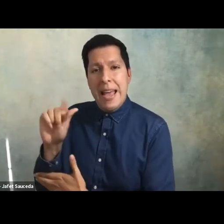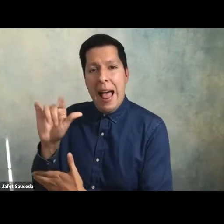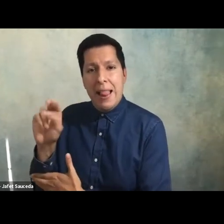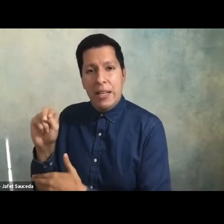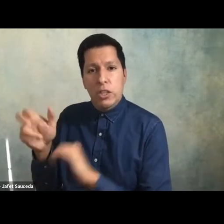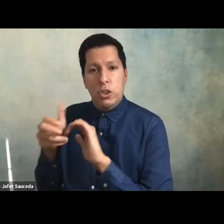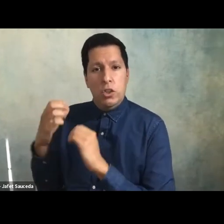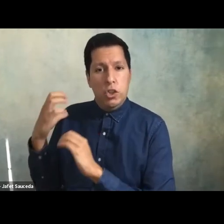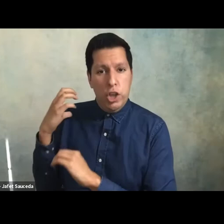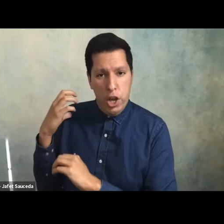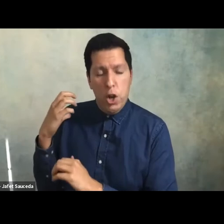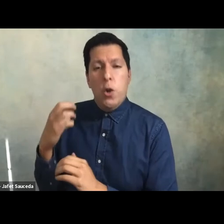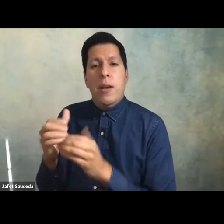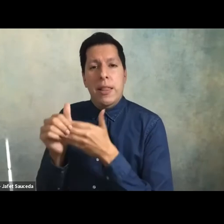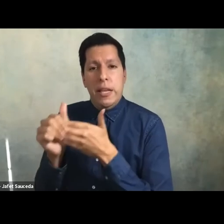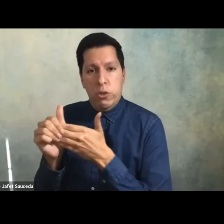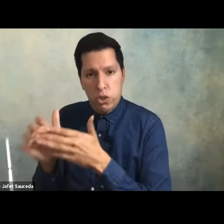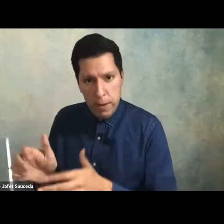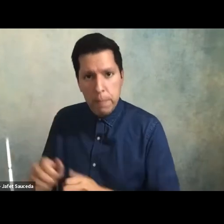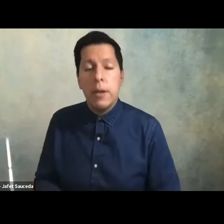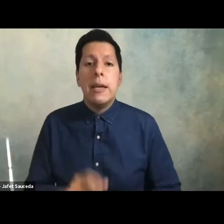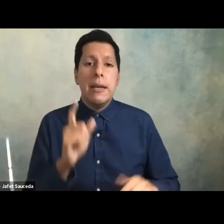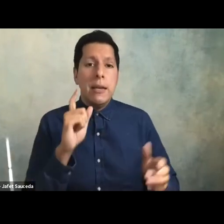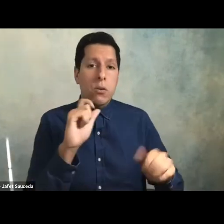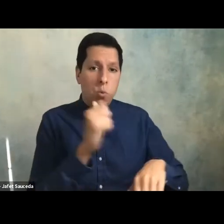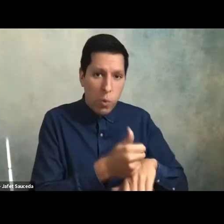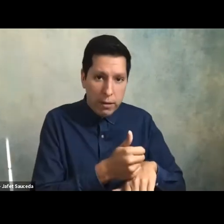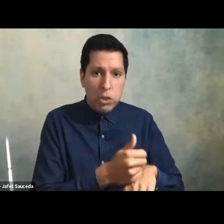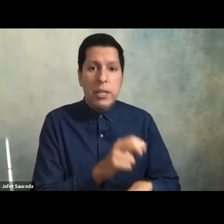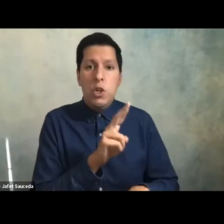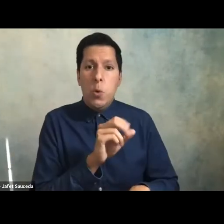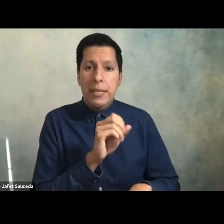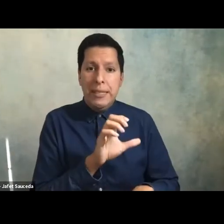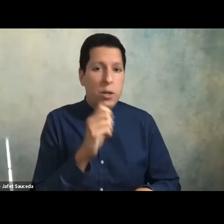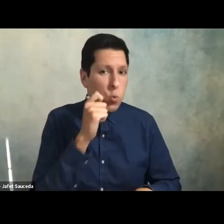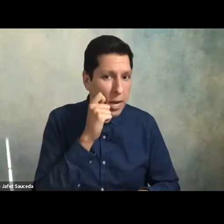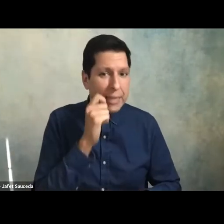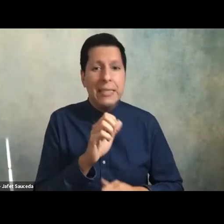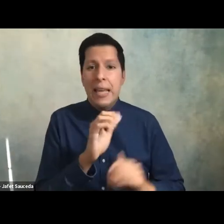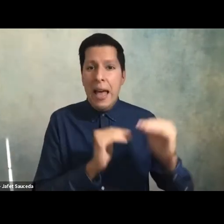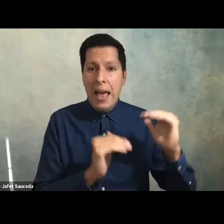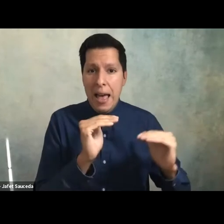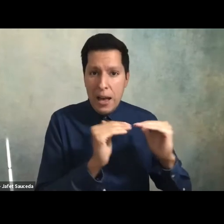founder and executive director of the usc race and equity center and immediate past president of the